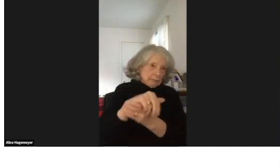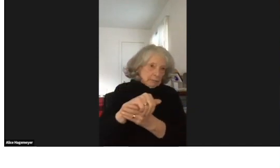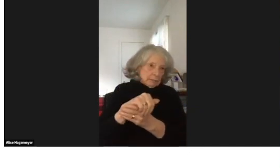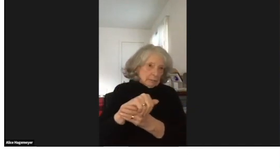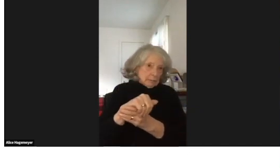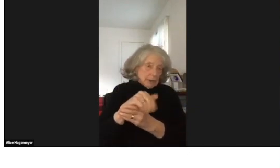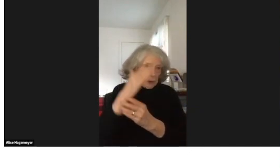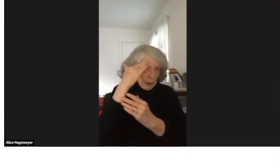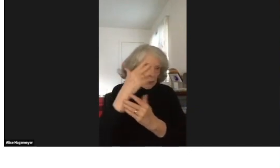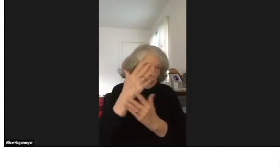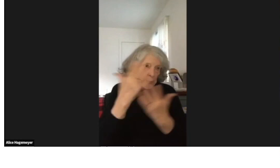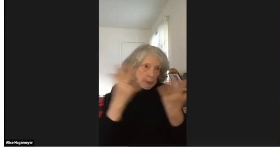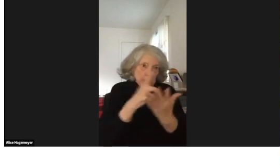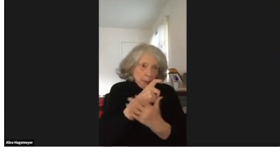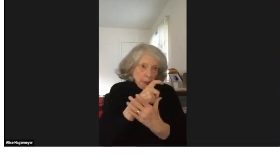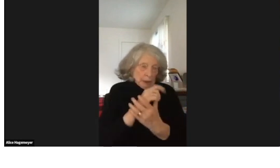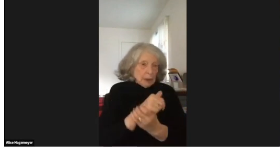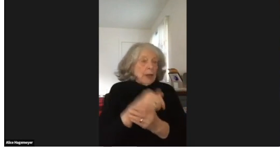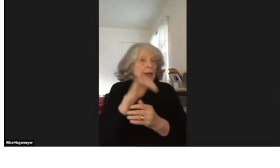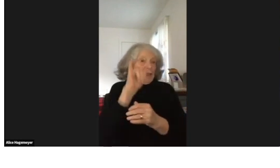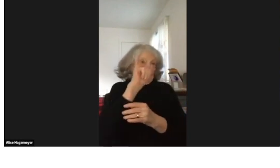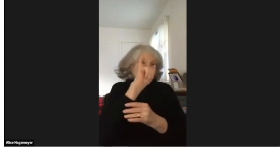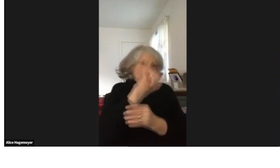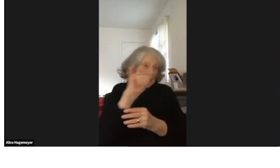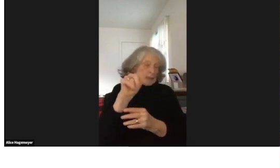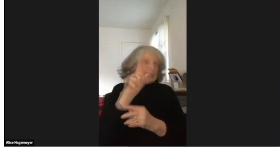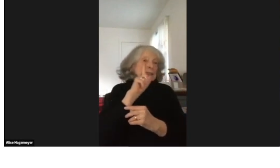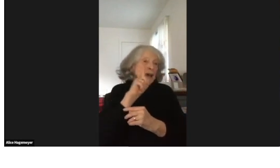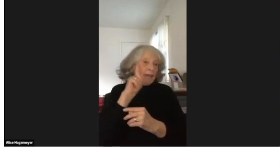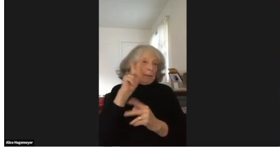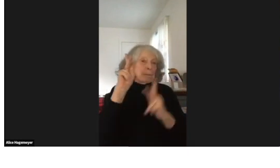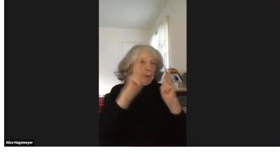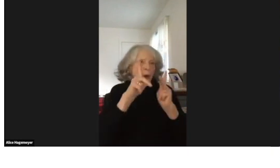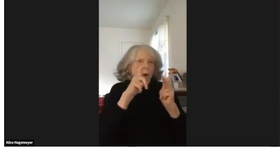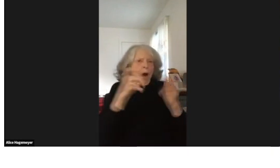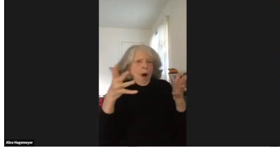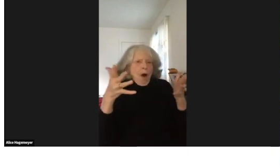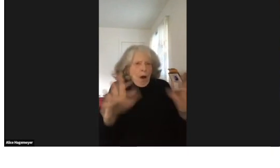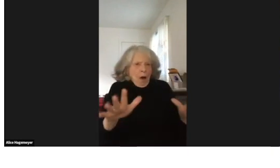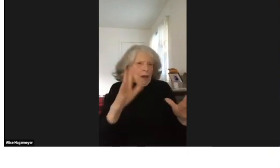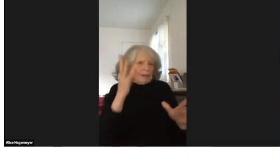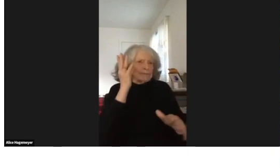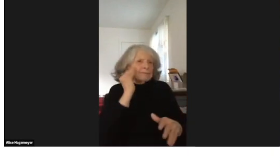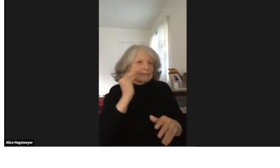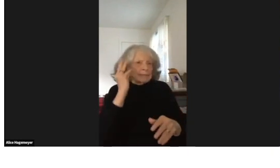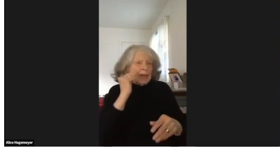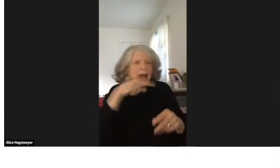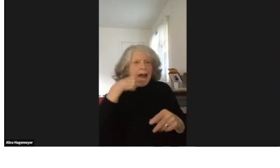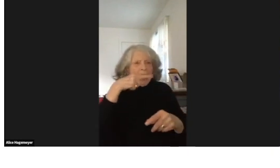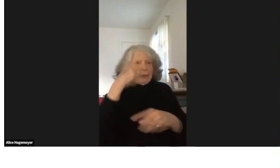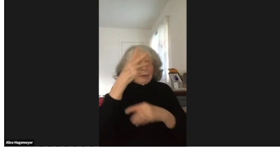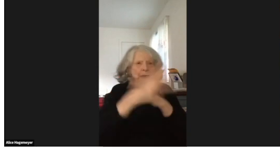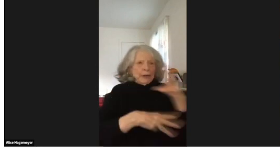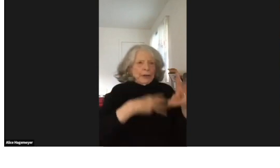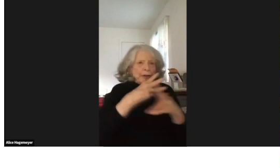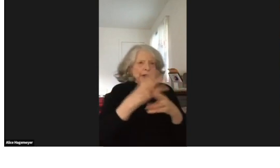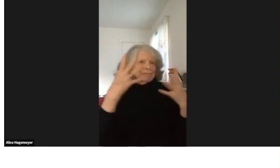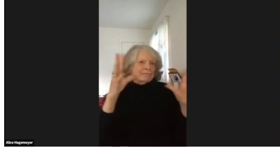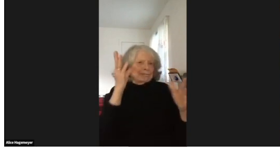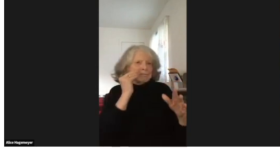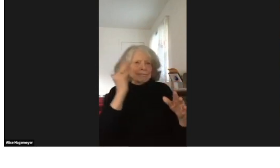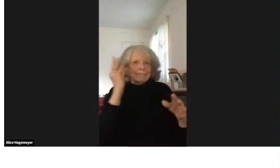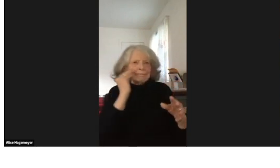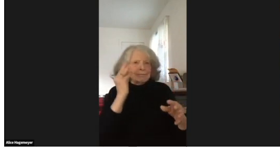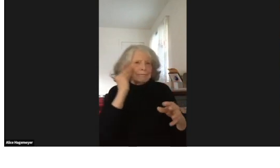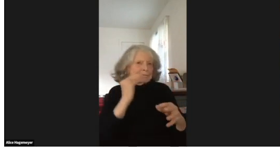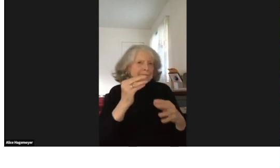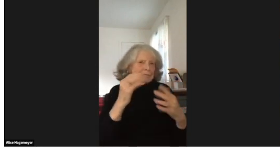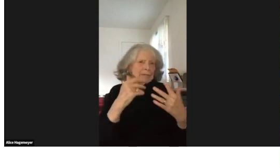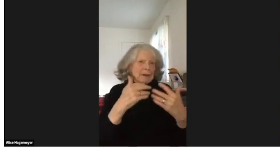I also need to thank the person who coined deaf gain and the concept of deaf gain.